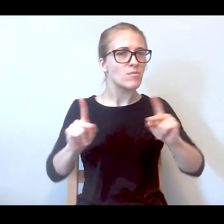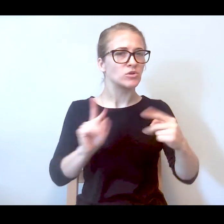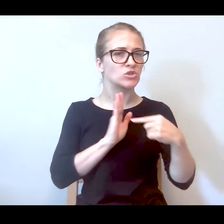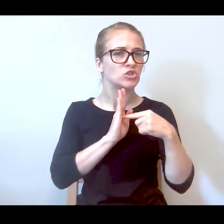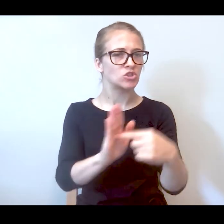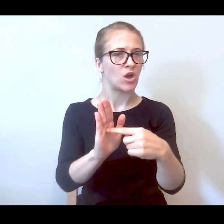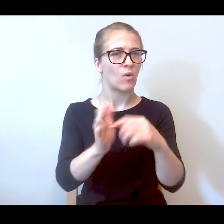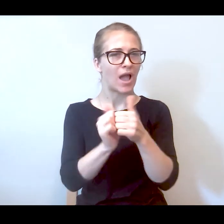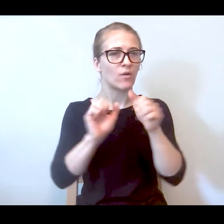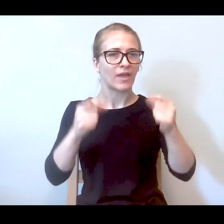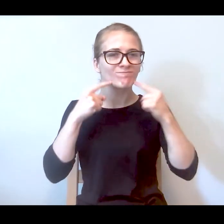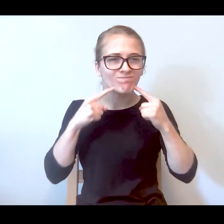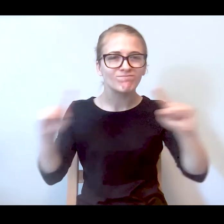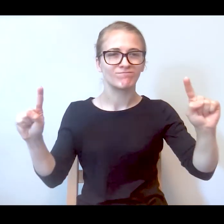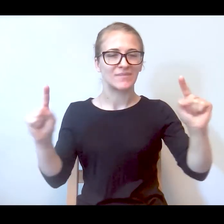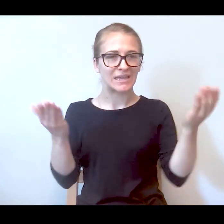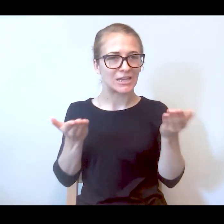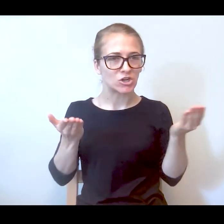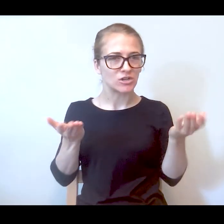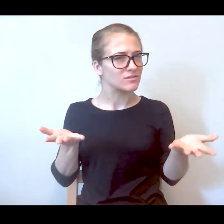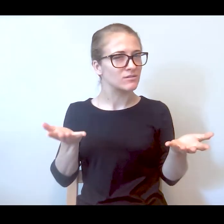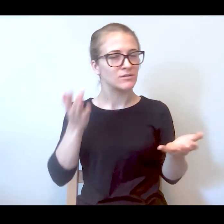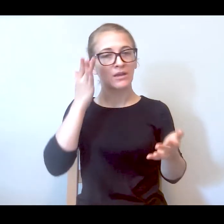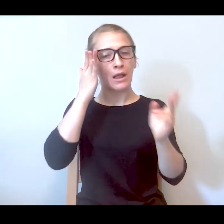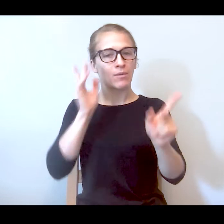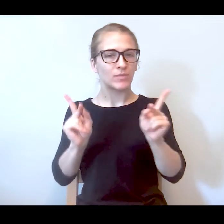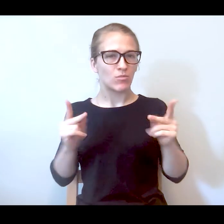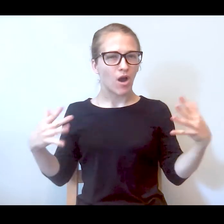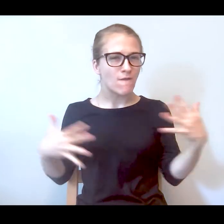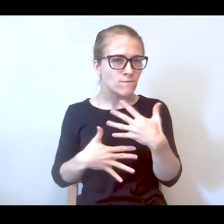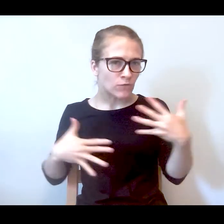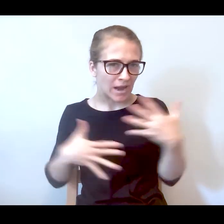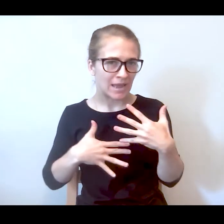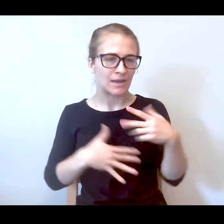that works here? People feel afraid of peer crisis workers